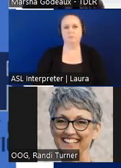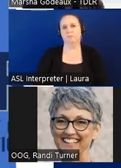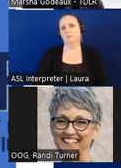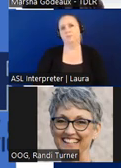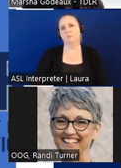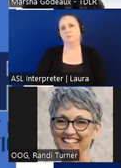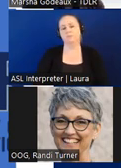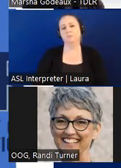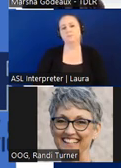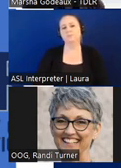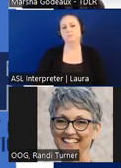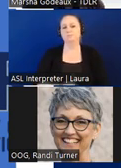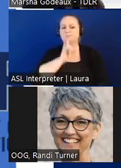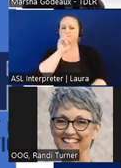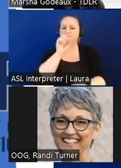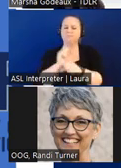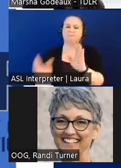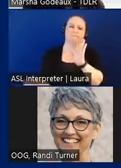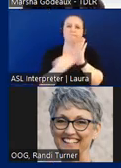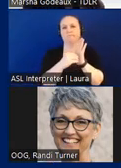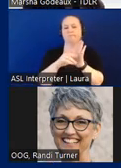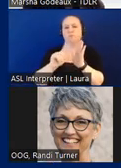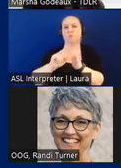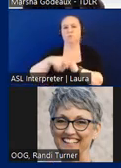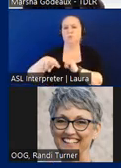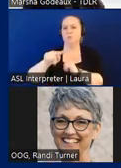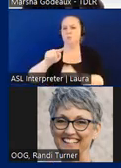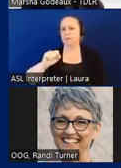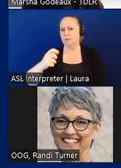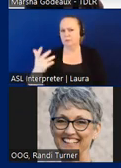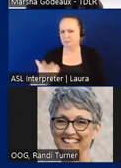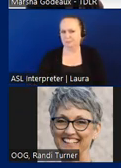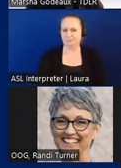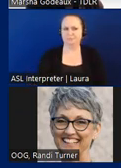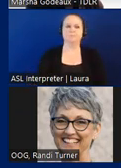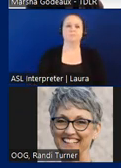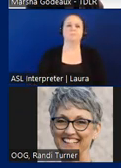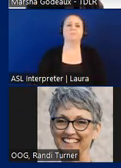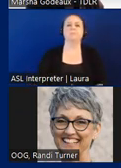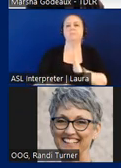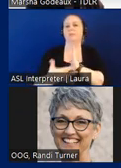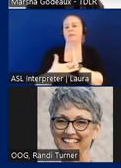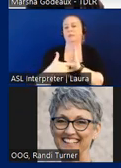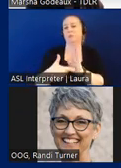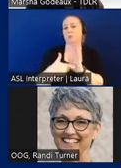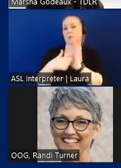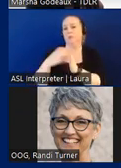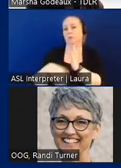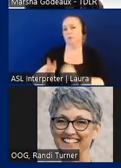so what are we actually putting in the 22 tasks the technical requirements of chapter 68 103